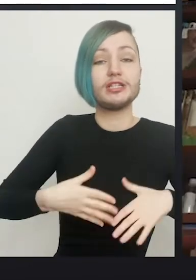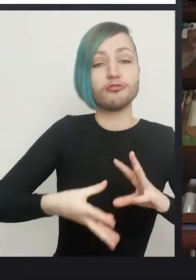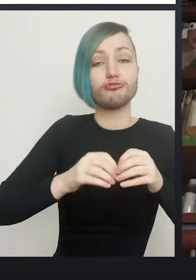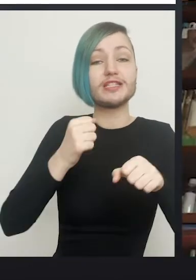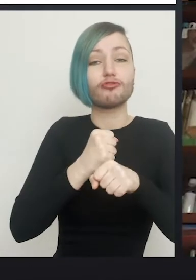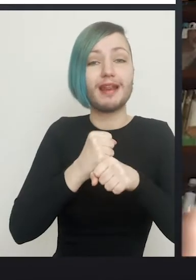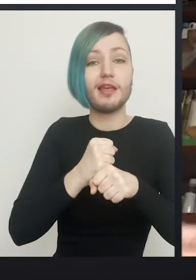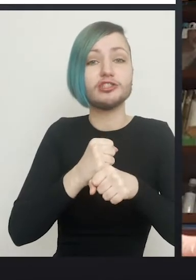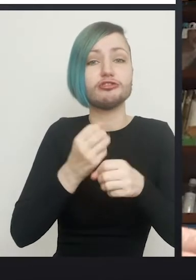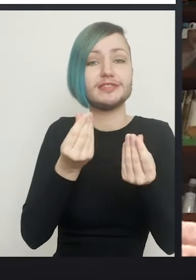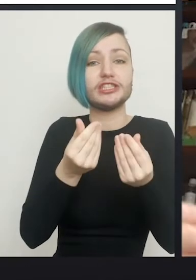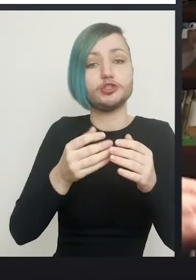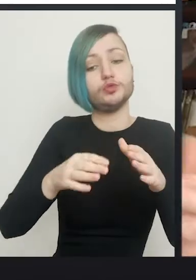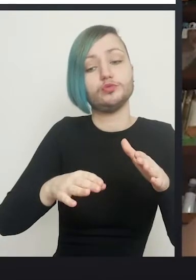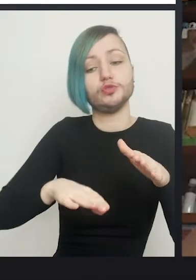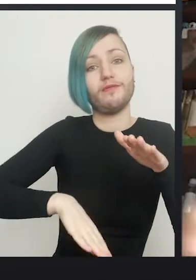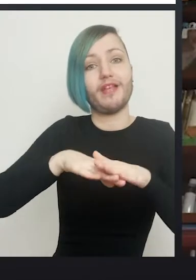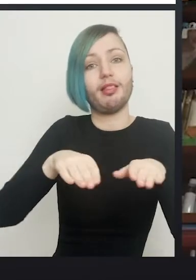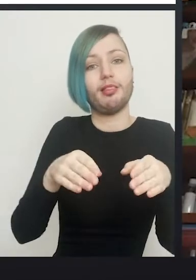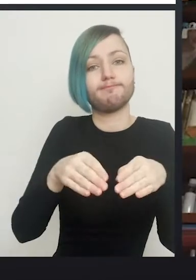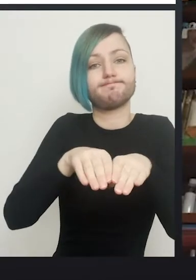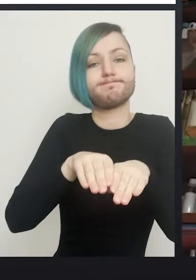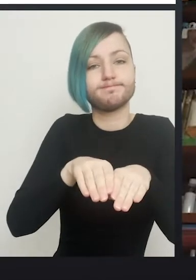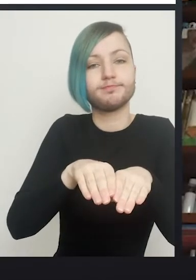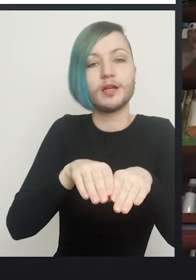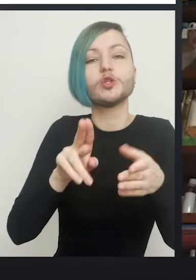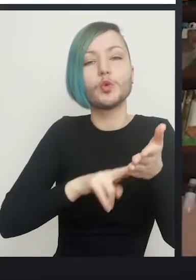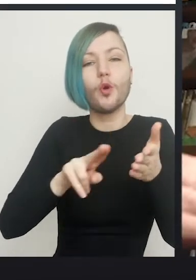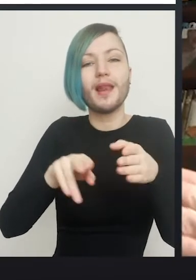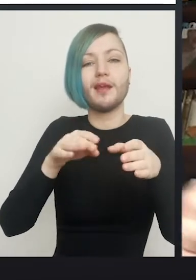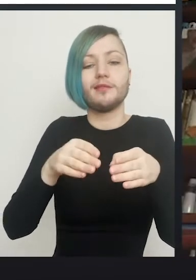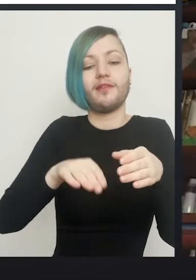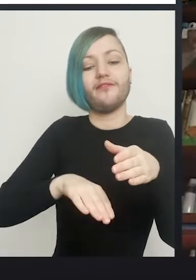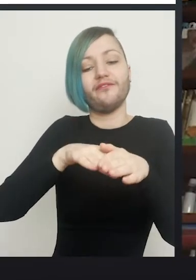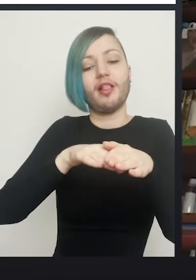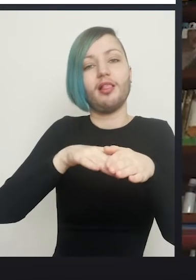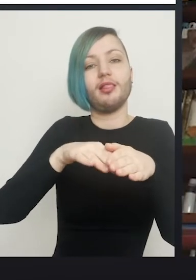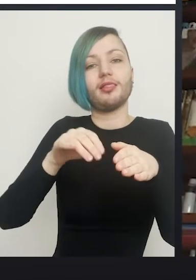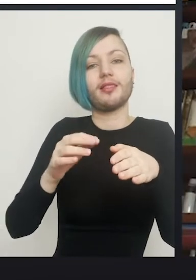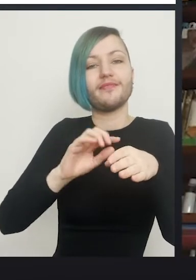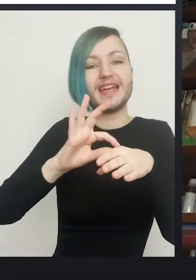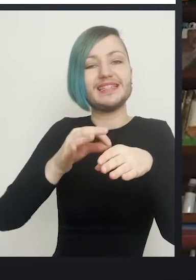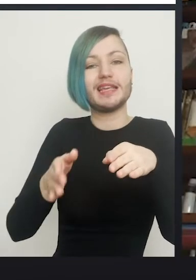the gap. What's meant to happen is once the gap is filled, the skin grows over the top and granulation tissue is replaced by scar tissue.